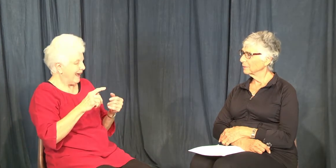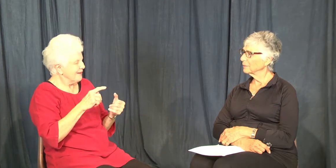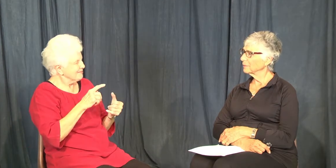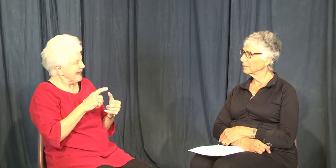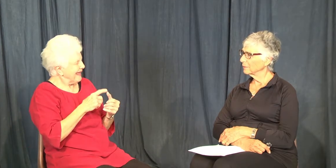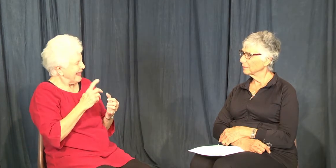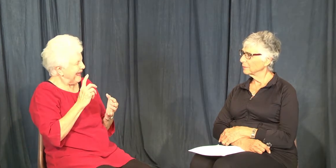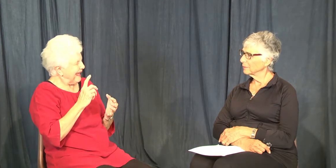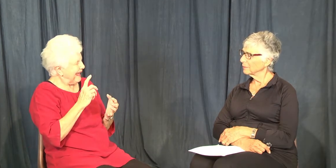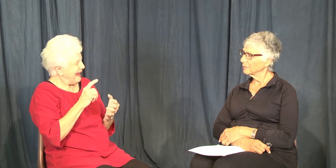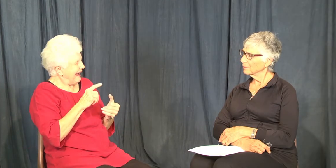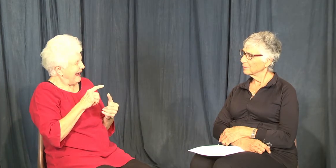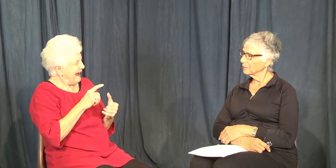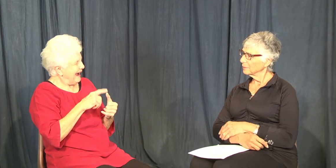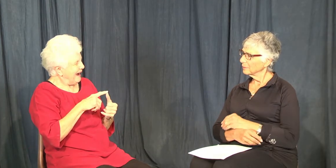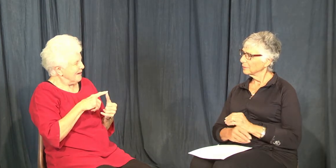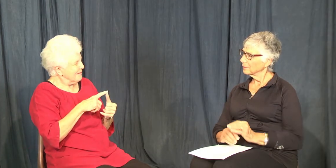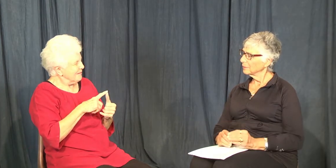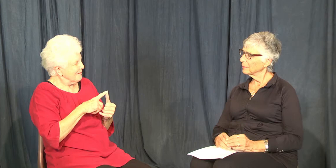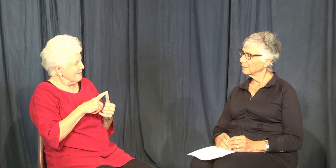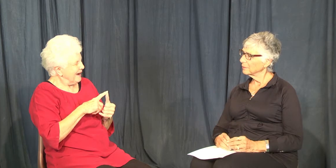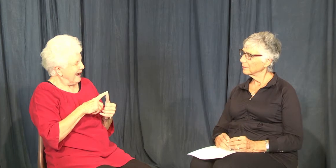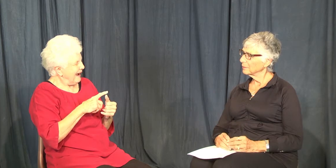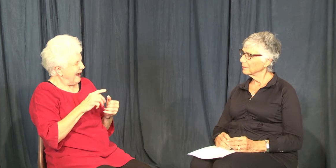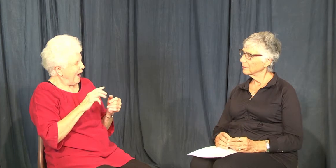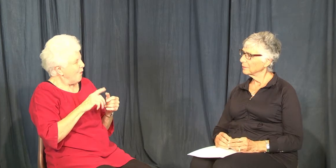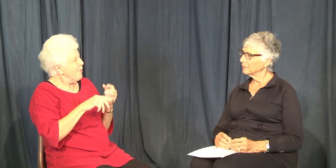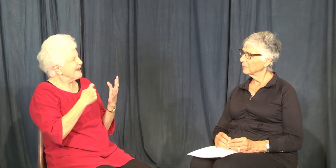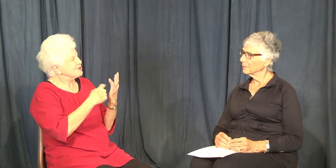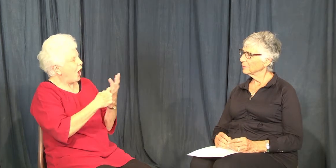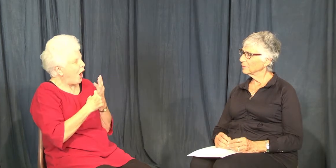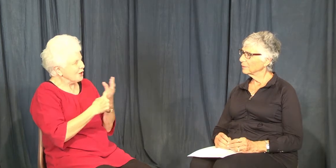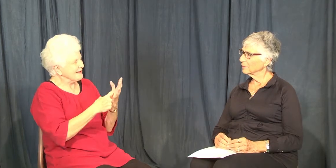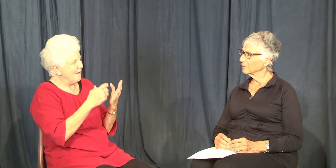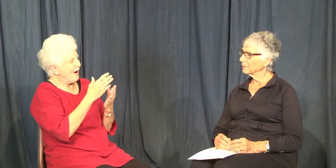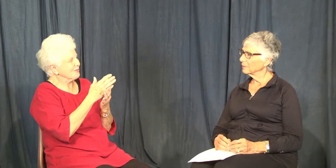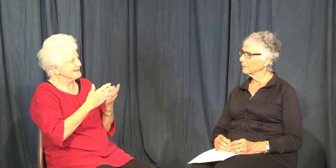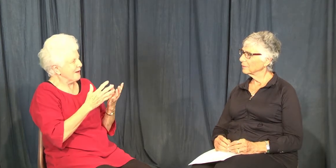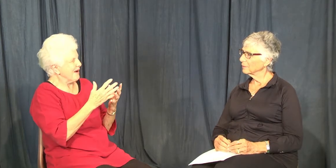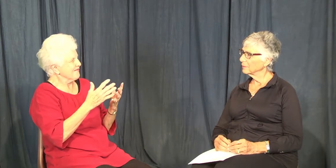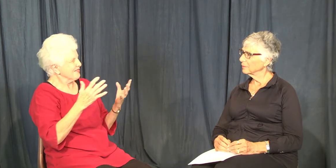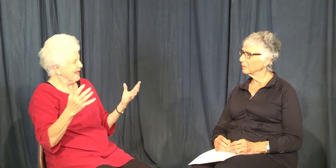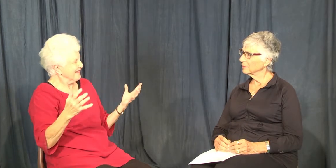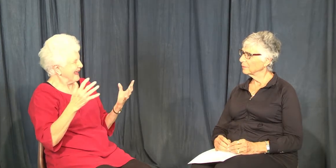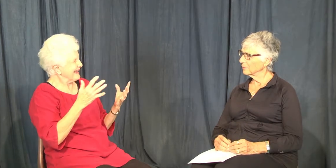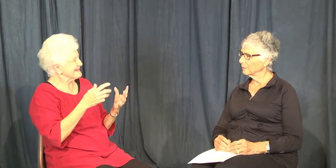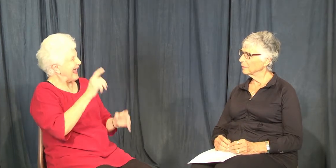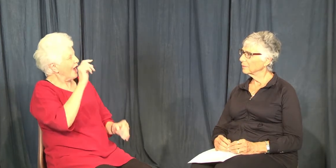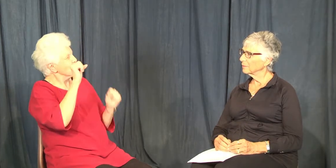a long time ago, we talked about some of the